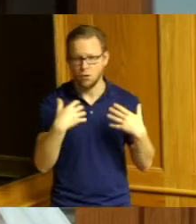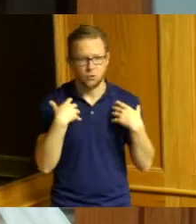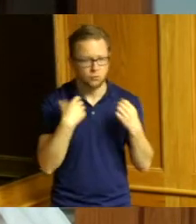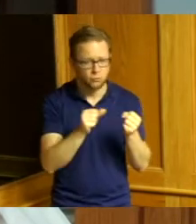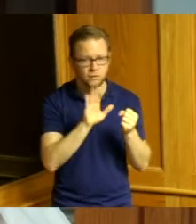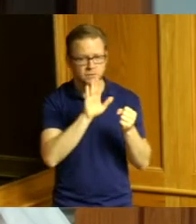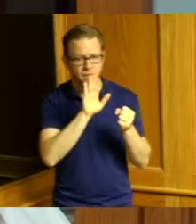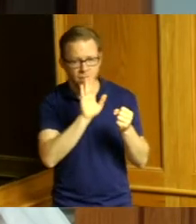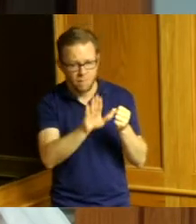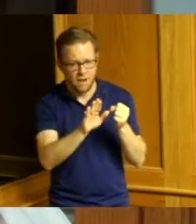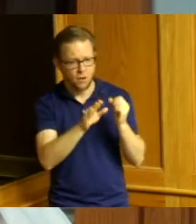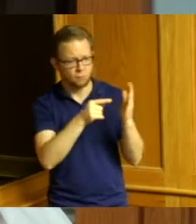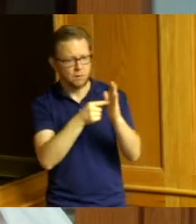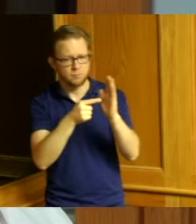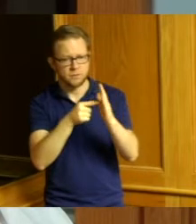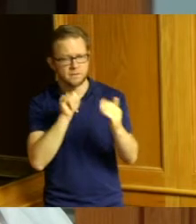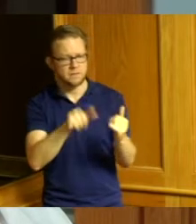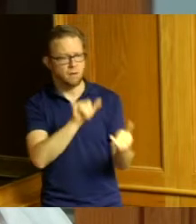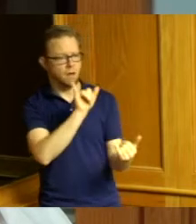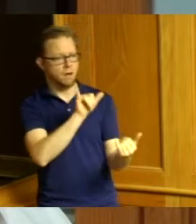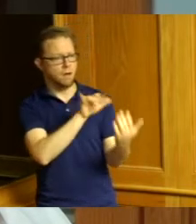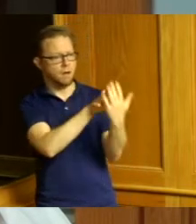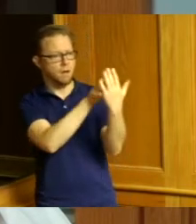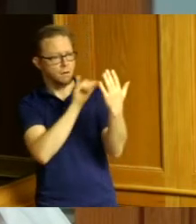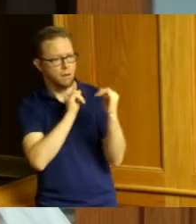that's important to me and I wanted to make sure I acknowledged them publicly because they were